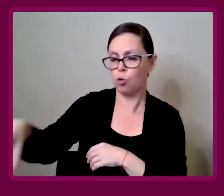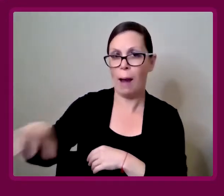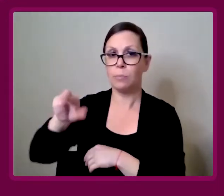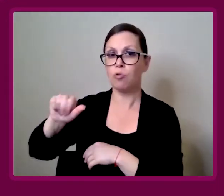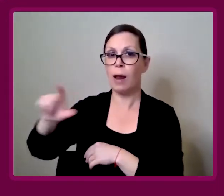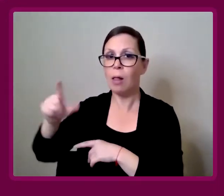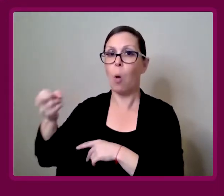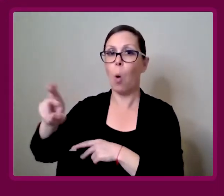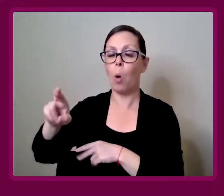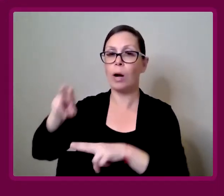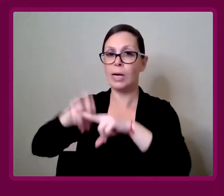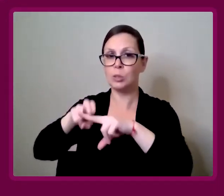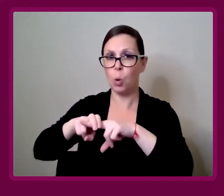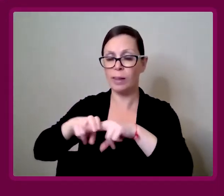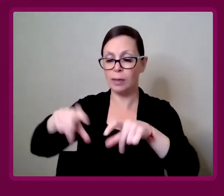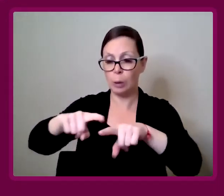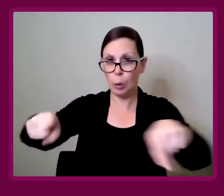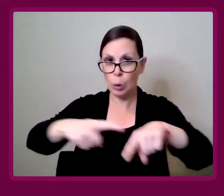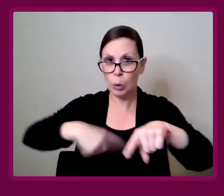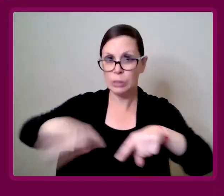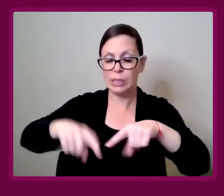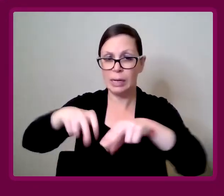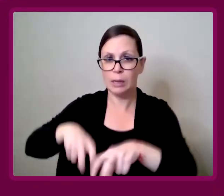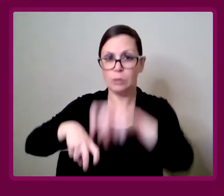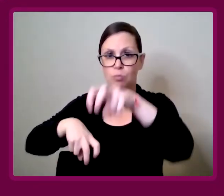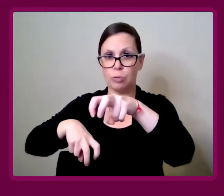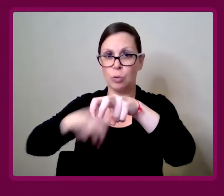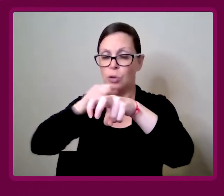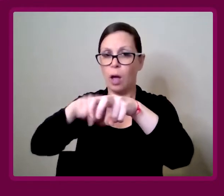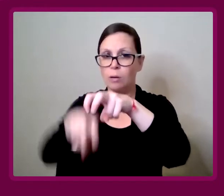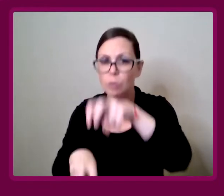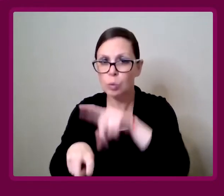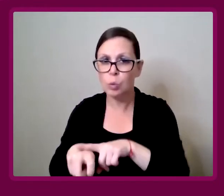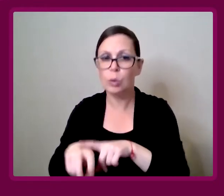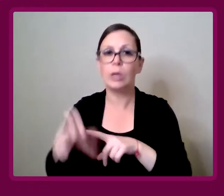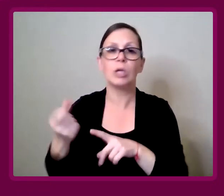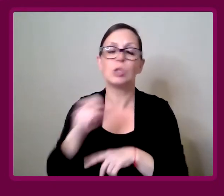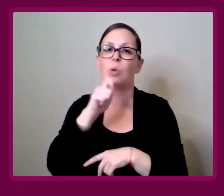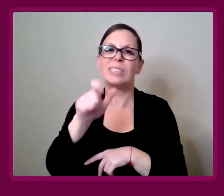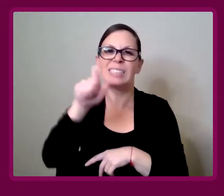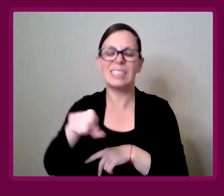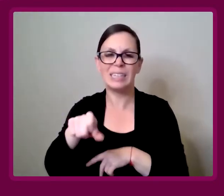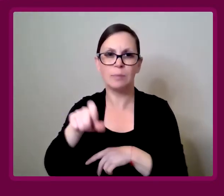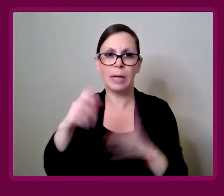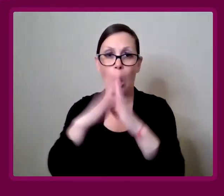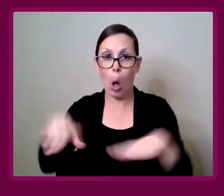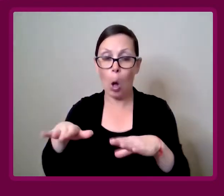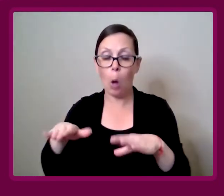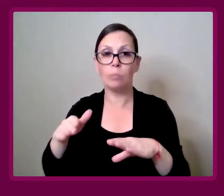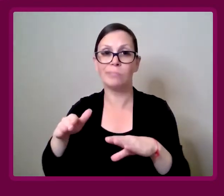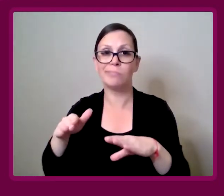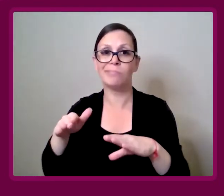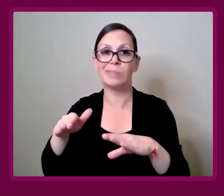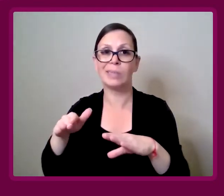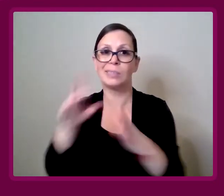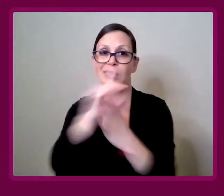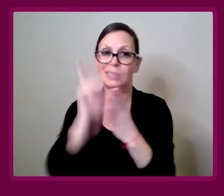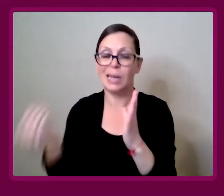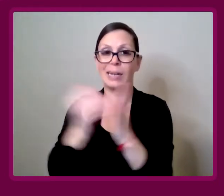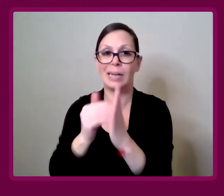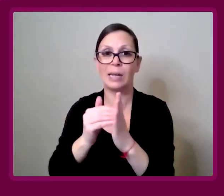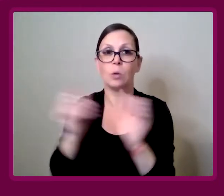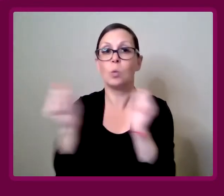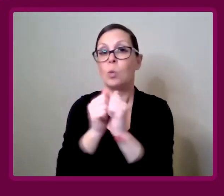It doesn't need to be a whole home redesign, with a lift and a hoist and a stair lift,